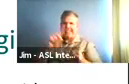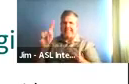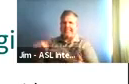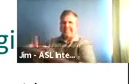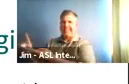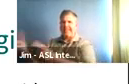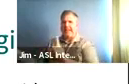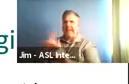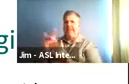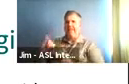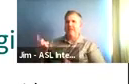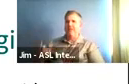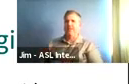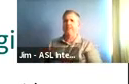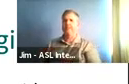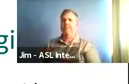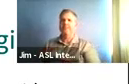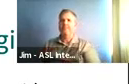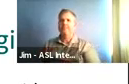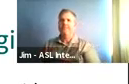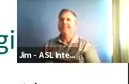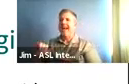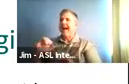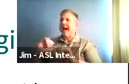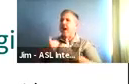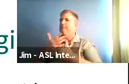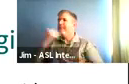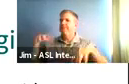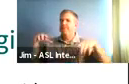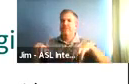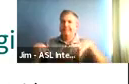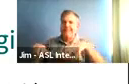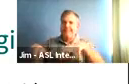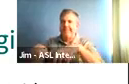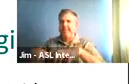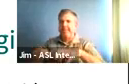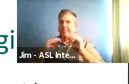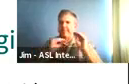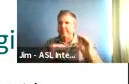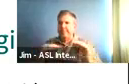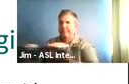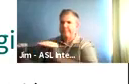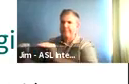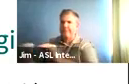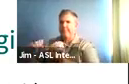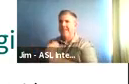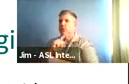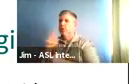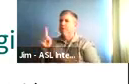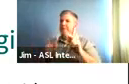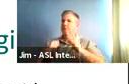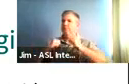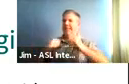practices for a facility, wide measures to protect both residents and staff. And again, that's been very effective.